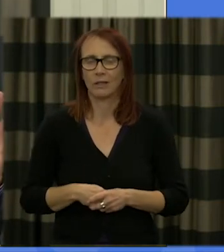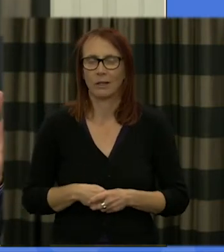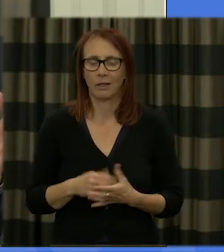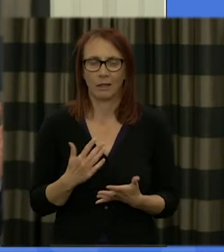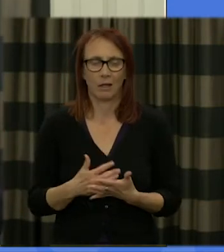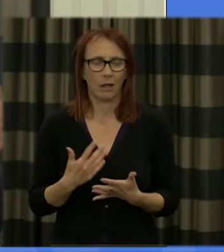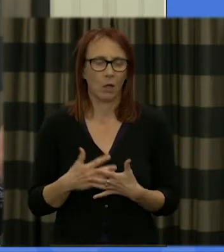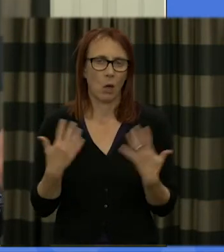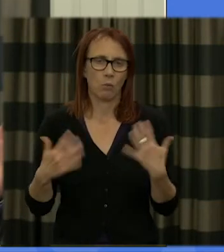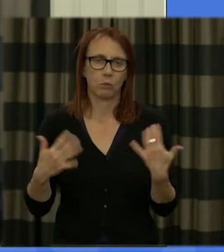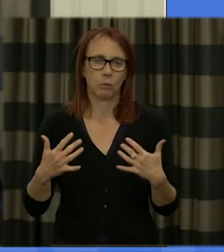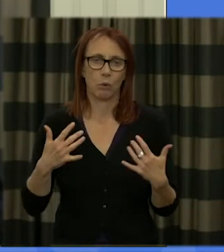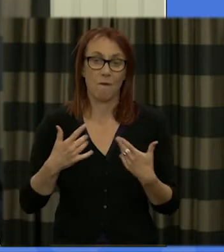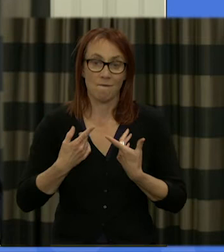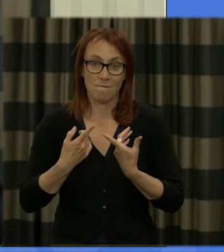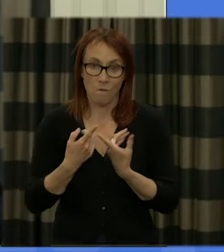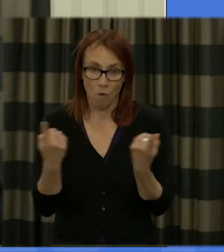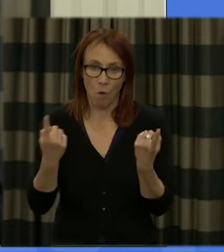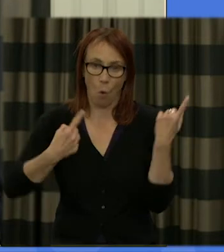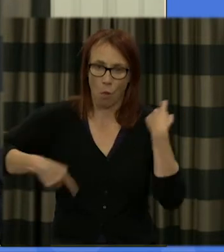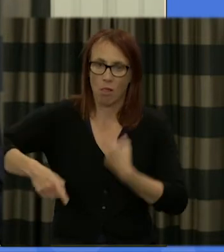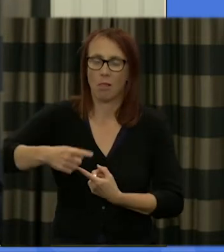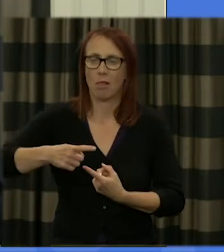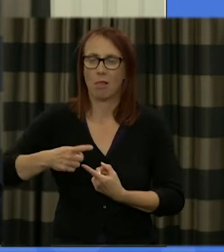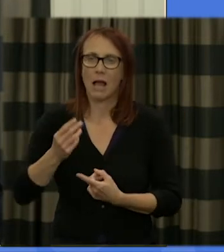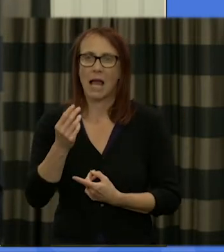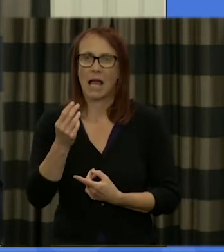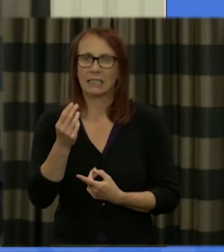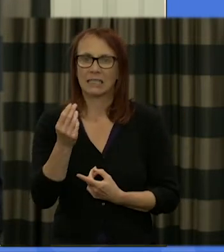journey for all of us and although some of us may appear to have sums of status